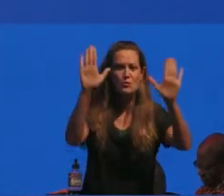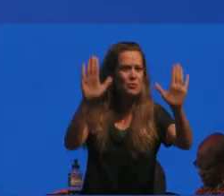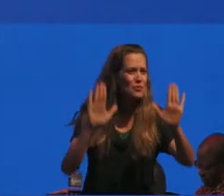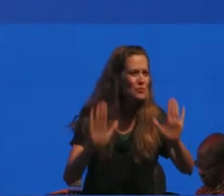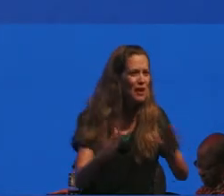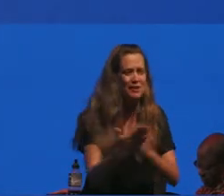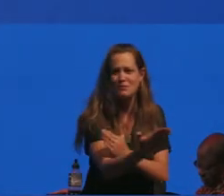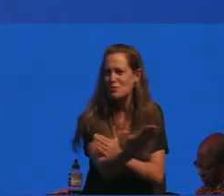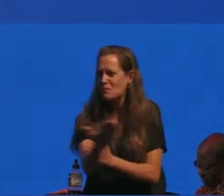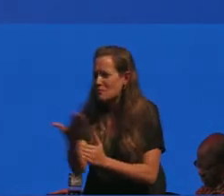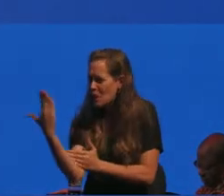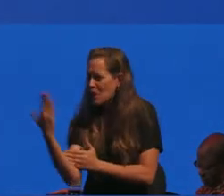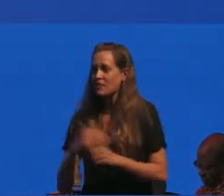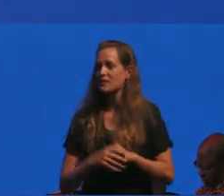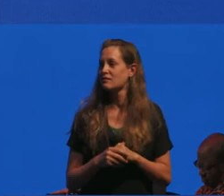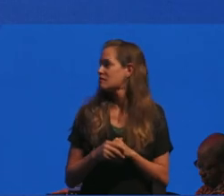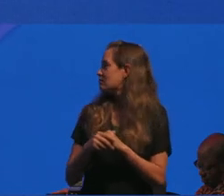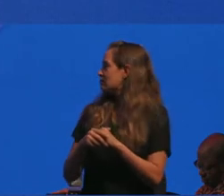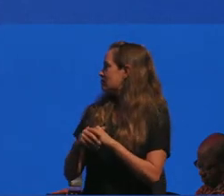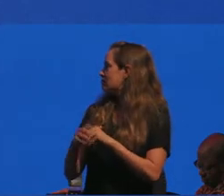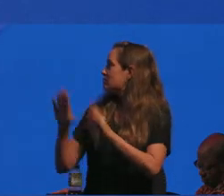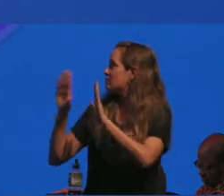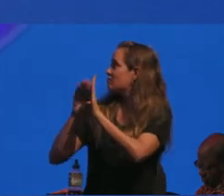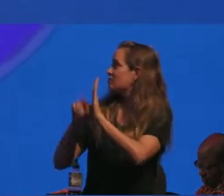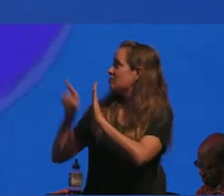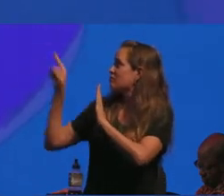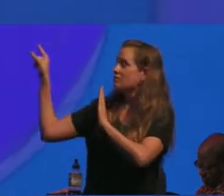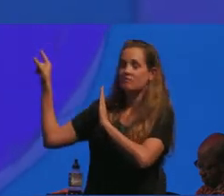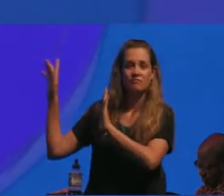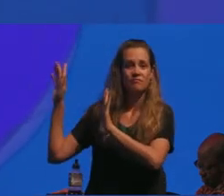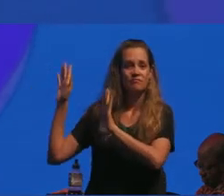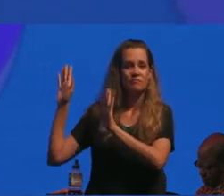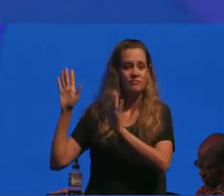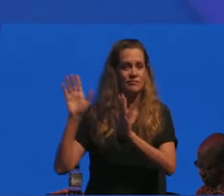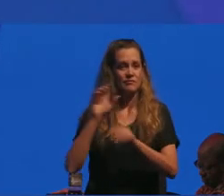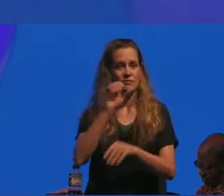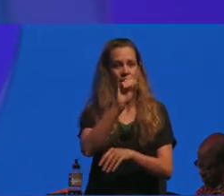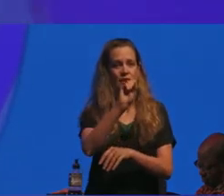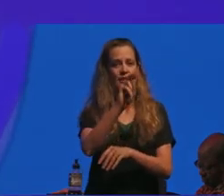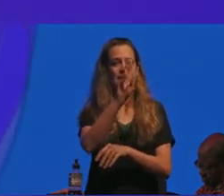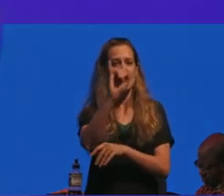before I forget behind us the incredible work of Sonny Beane and Jose Garcia has